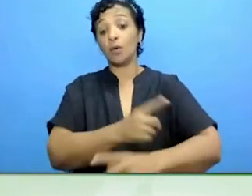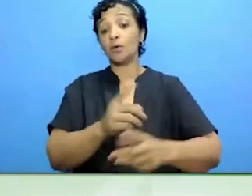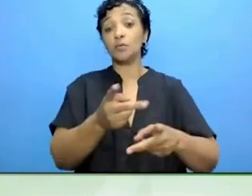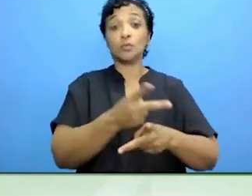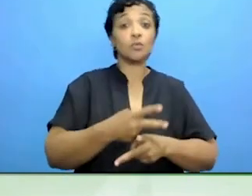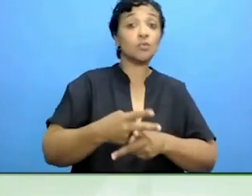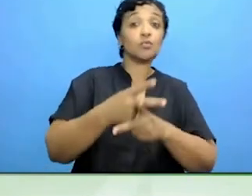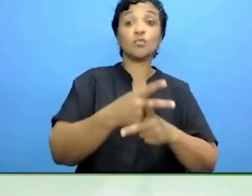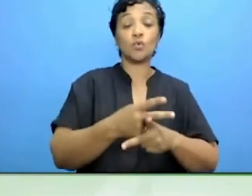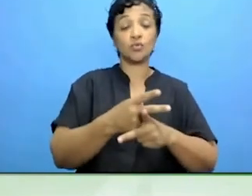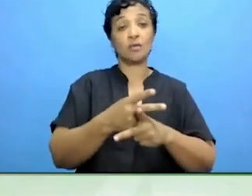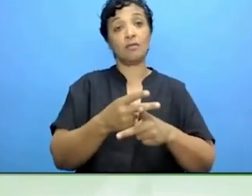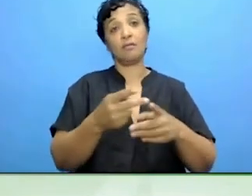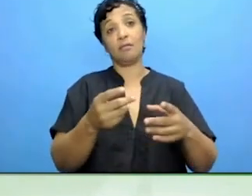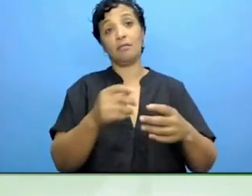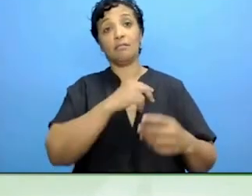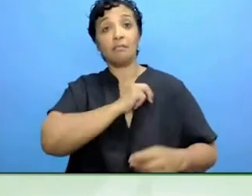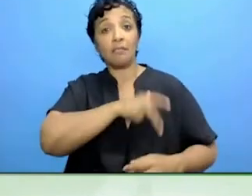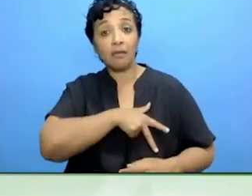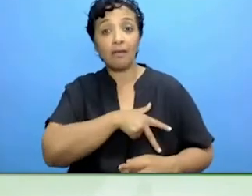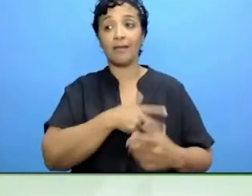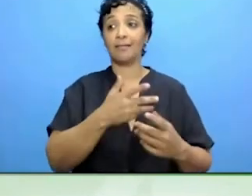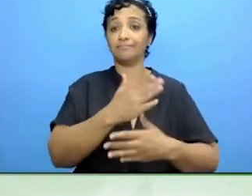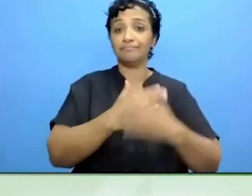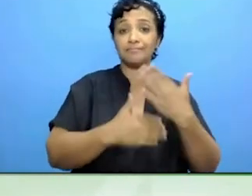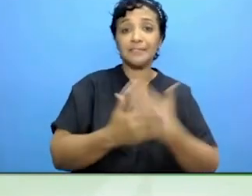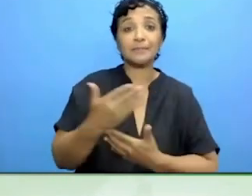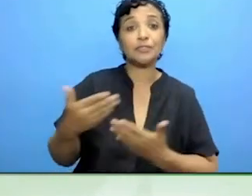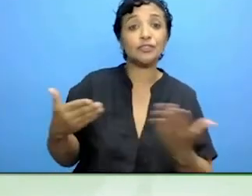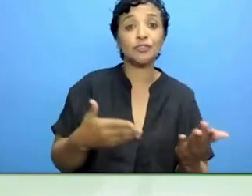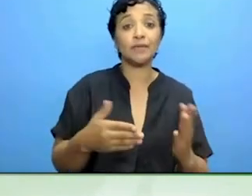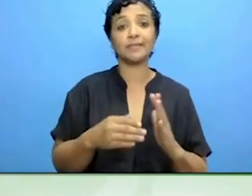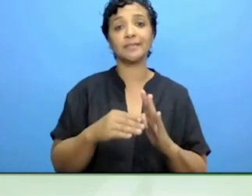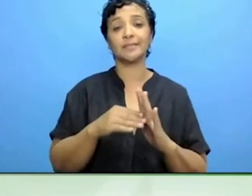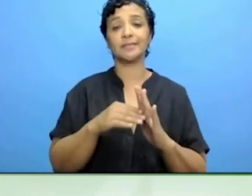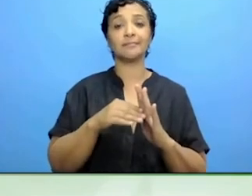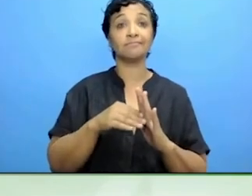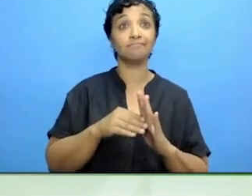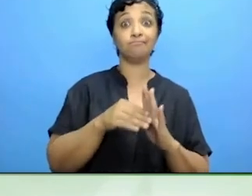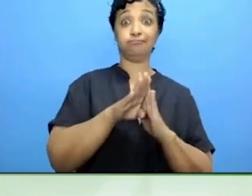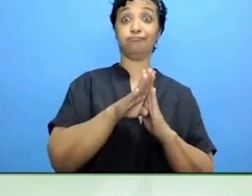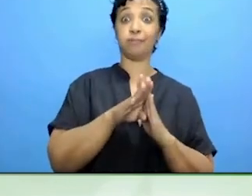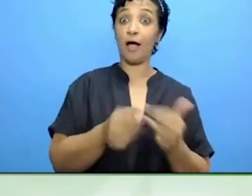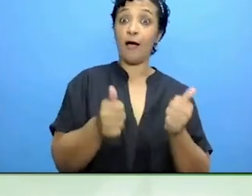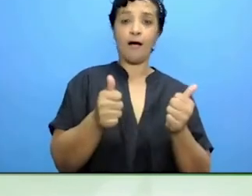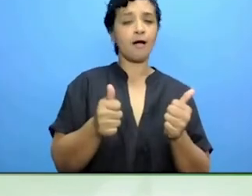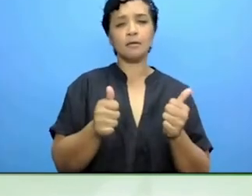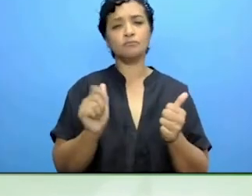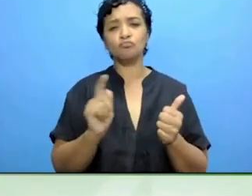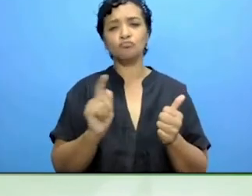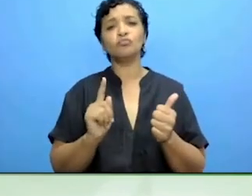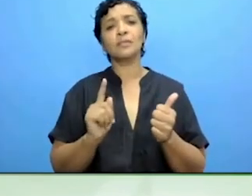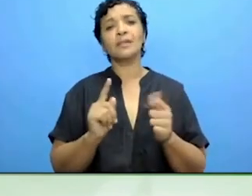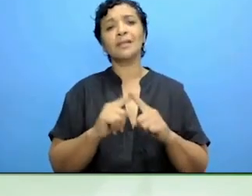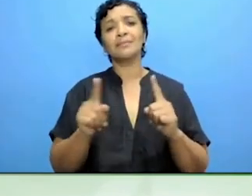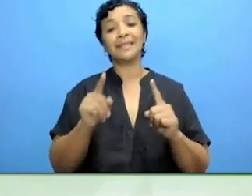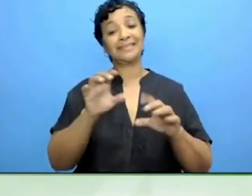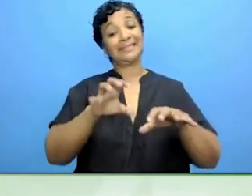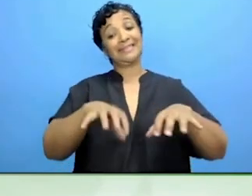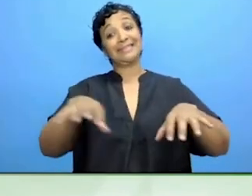services are not devolved to member states, not devolved from member states, they are held at the member state level.